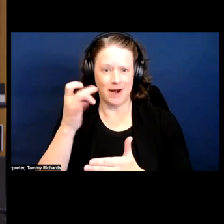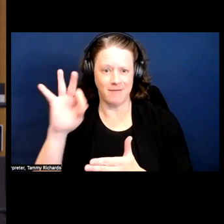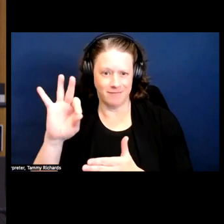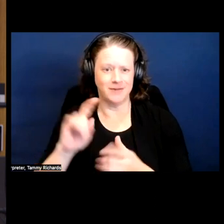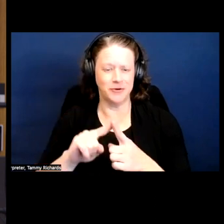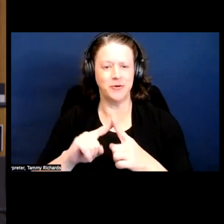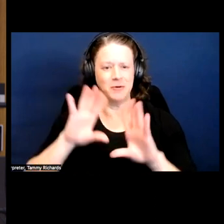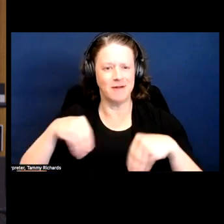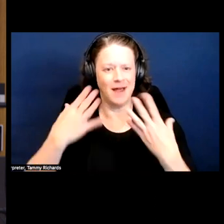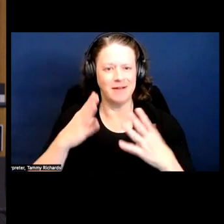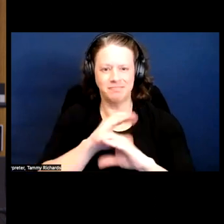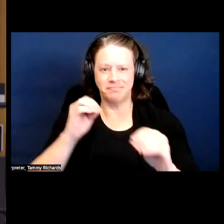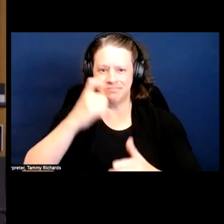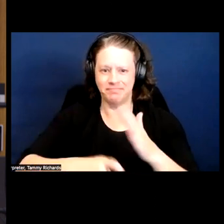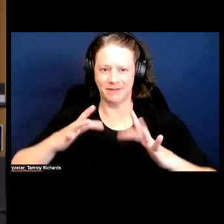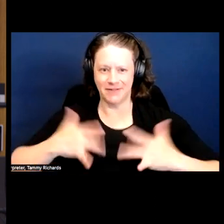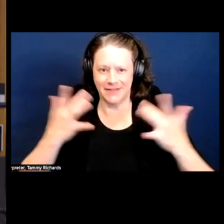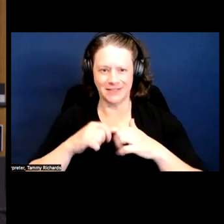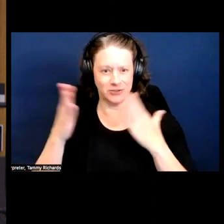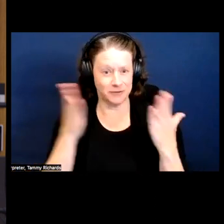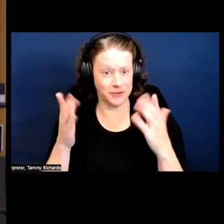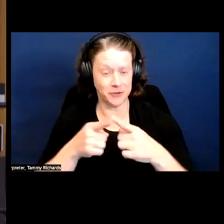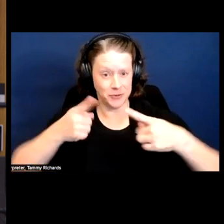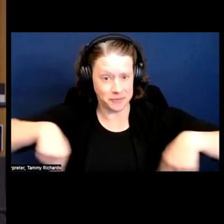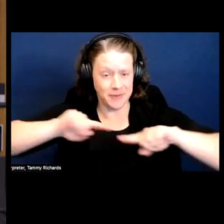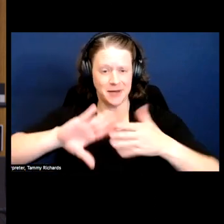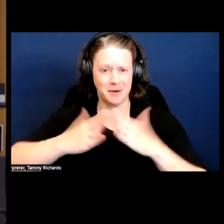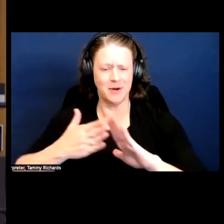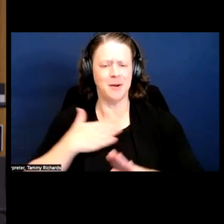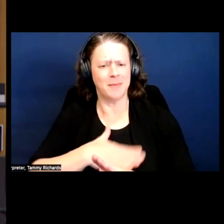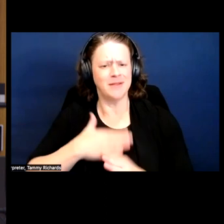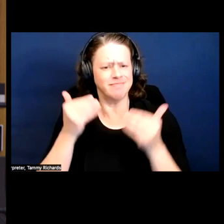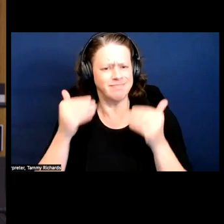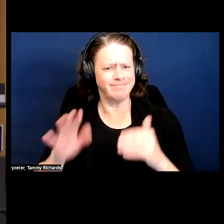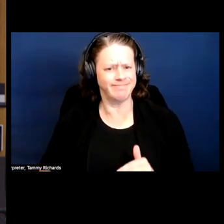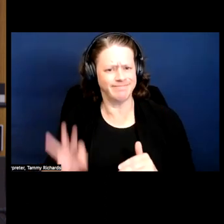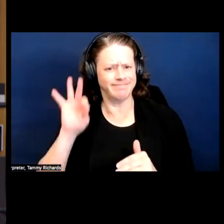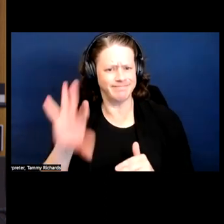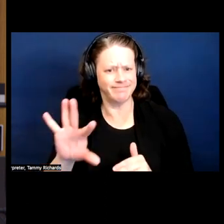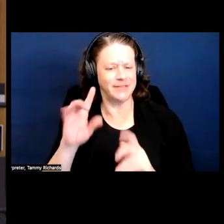our free events and services to the community, please consider a financial donation.